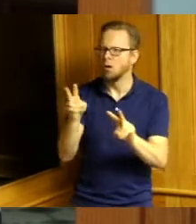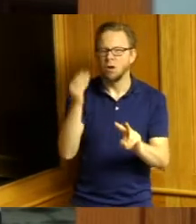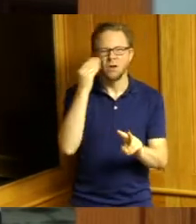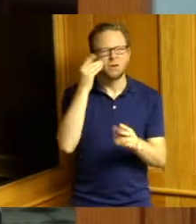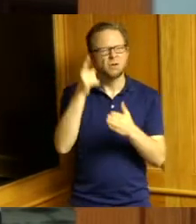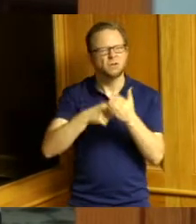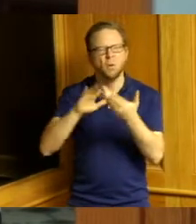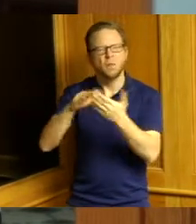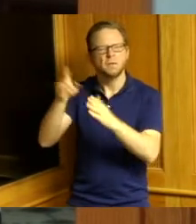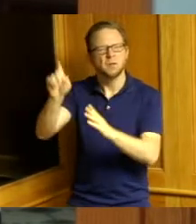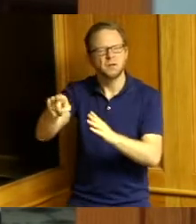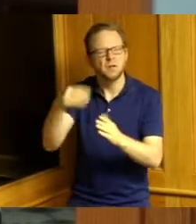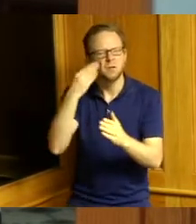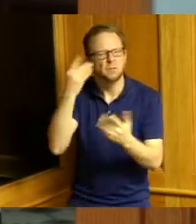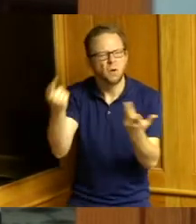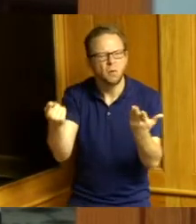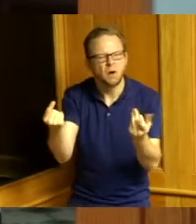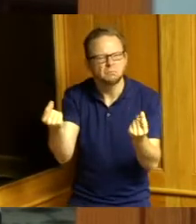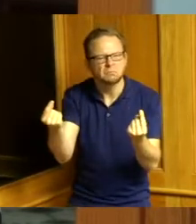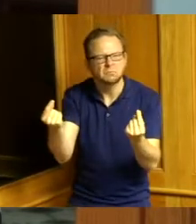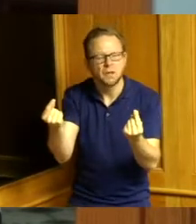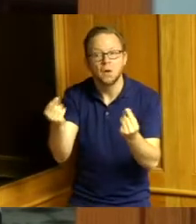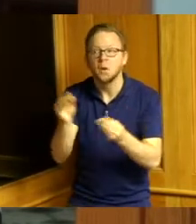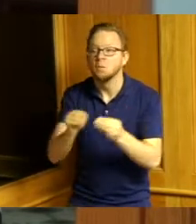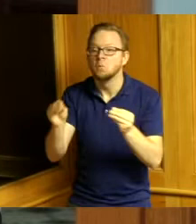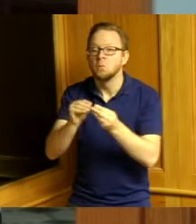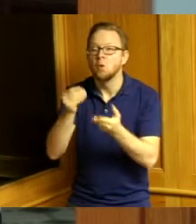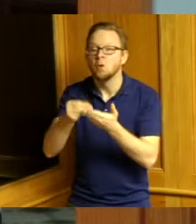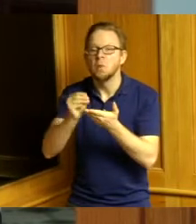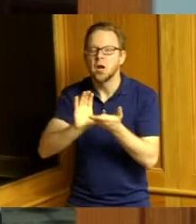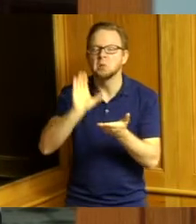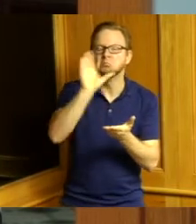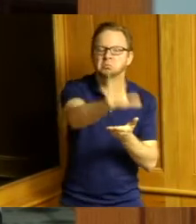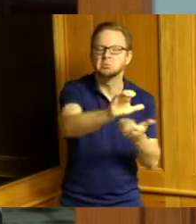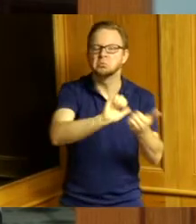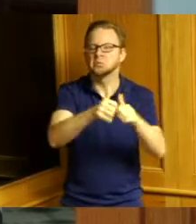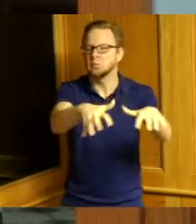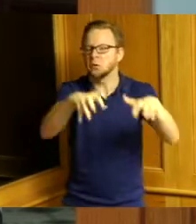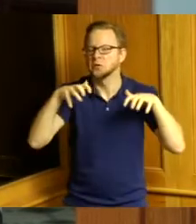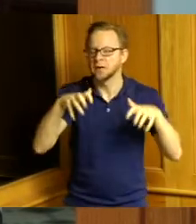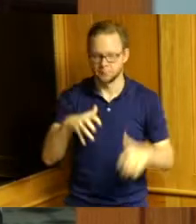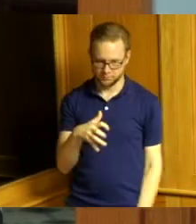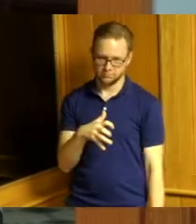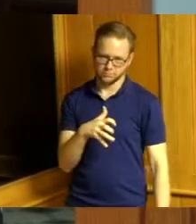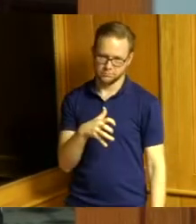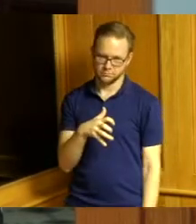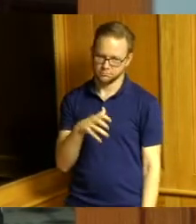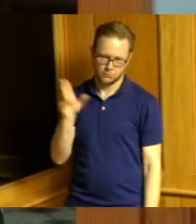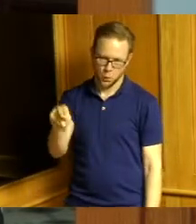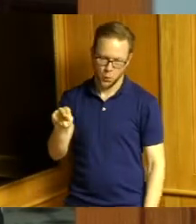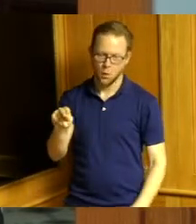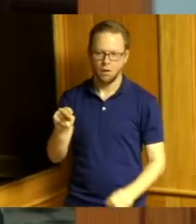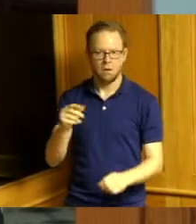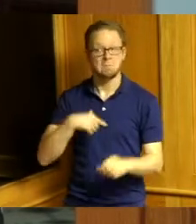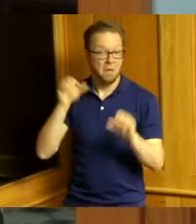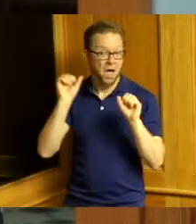county has is to put more money into stadiums I could go on about how that really happens campaign